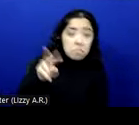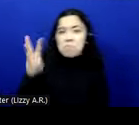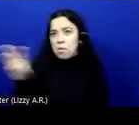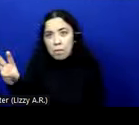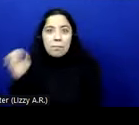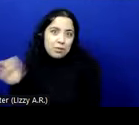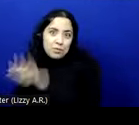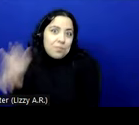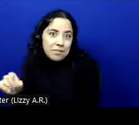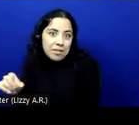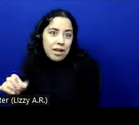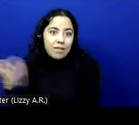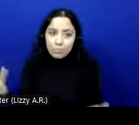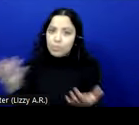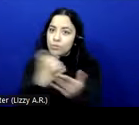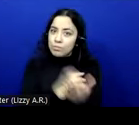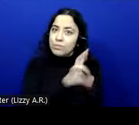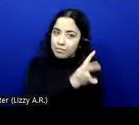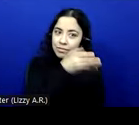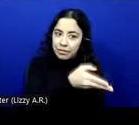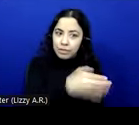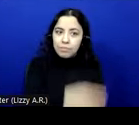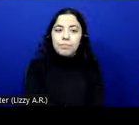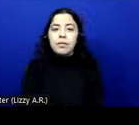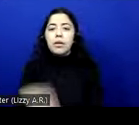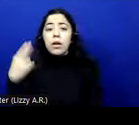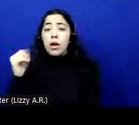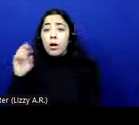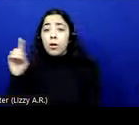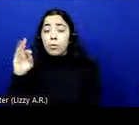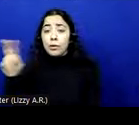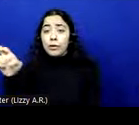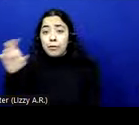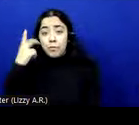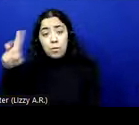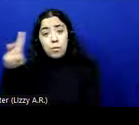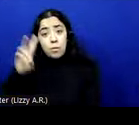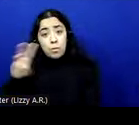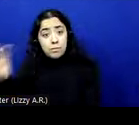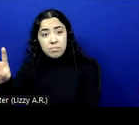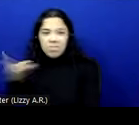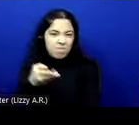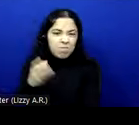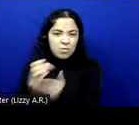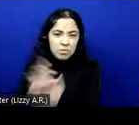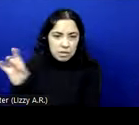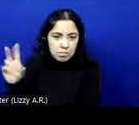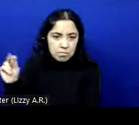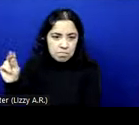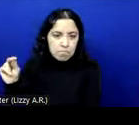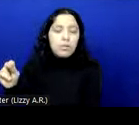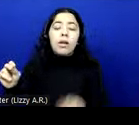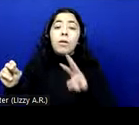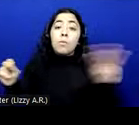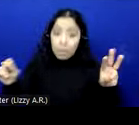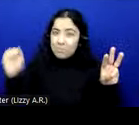so Chapter 8 is not there. Of course nothing for non-web documents. We go back to Chapter 11,